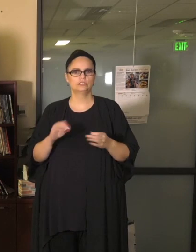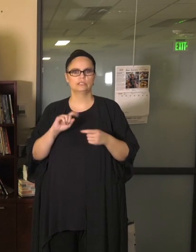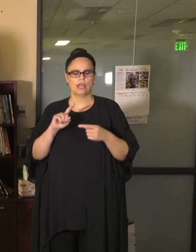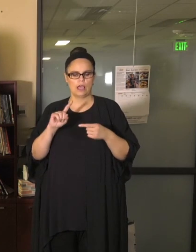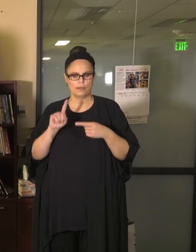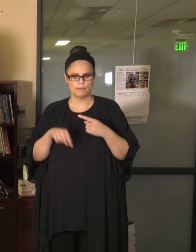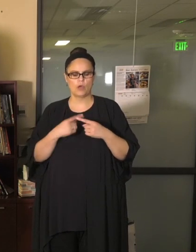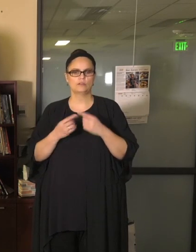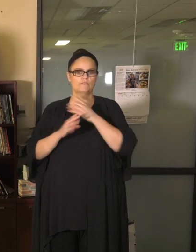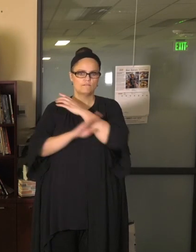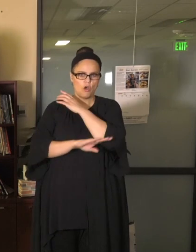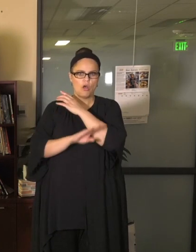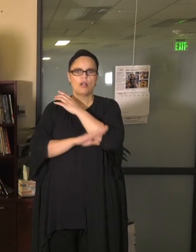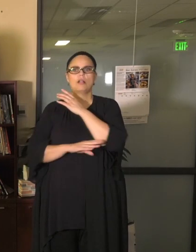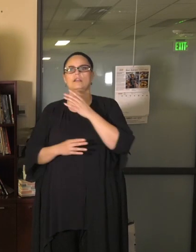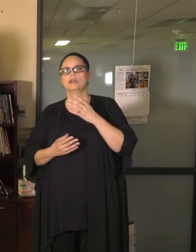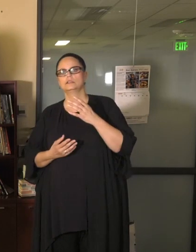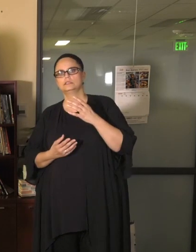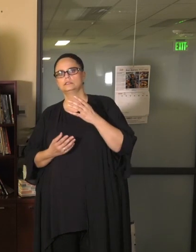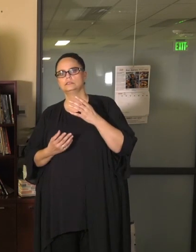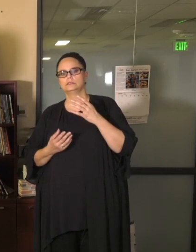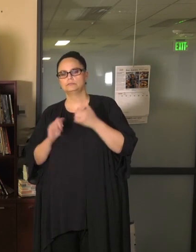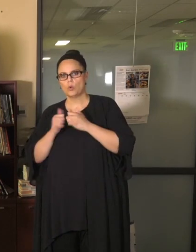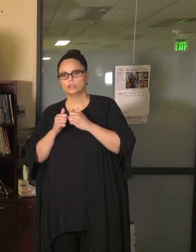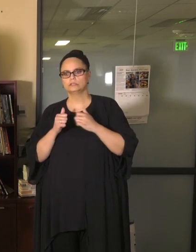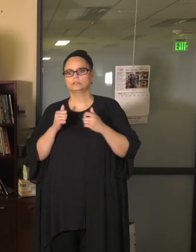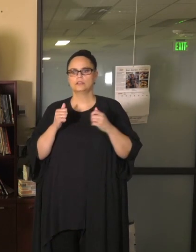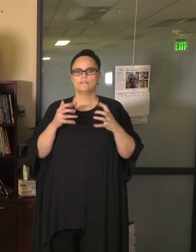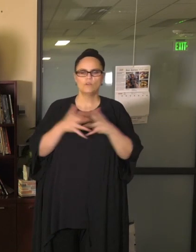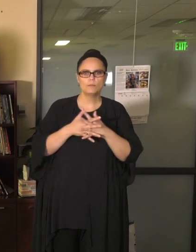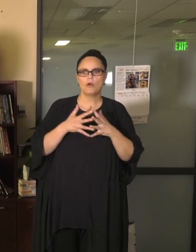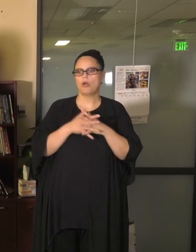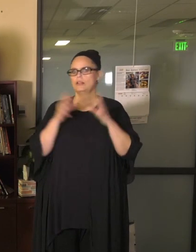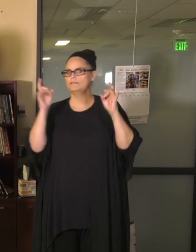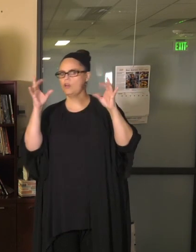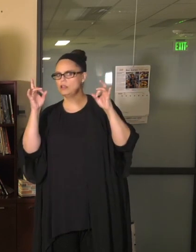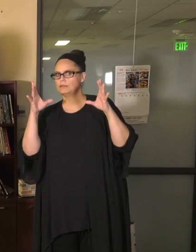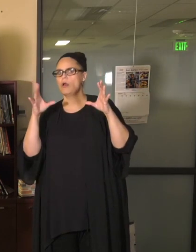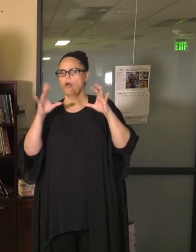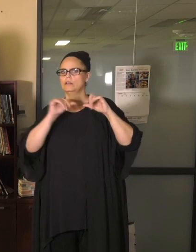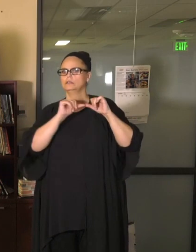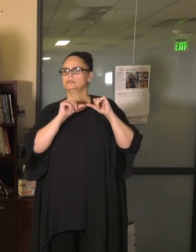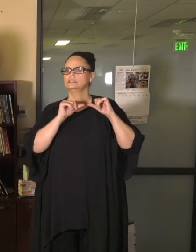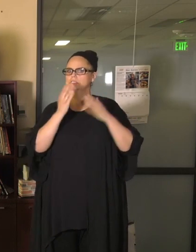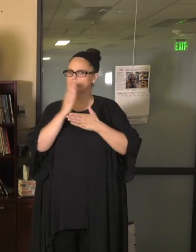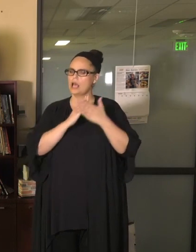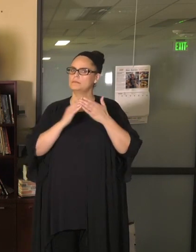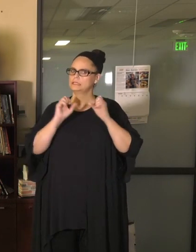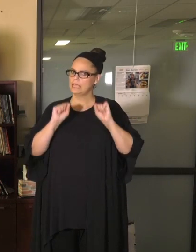that being volleyball and football, and allowing some of our sports to continue in the fall, albeit with perhaps